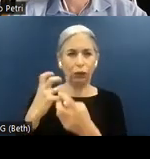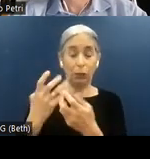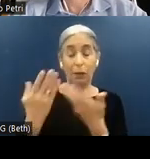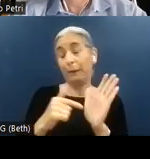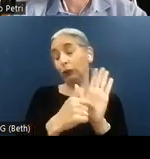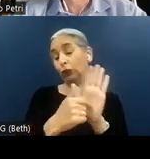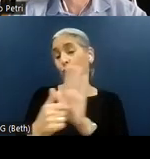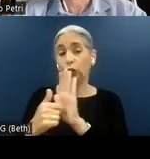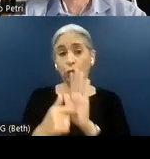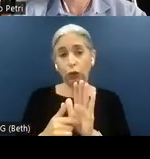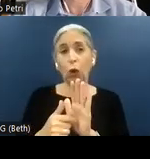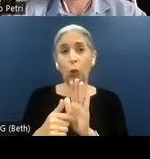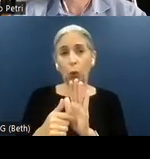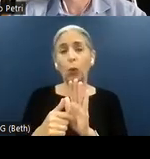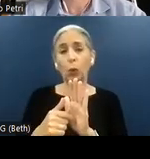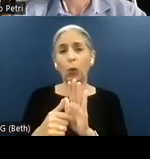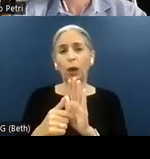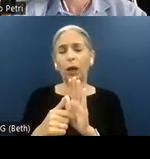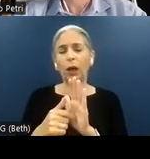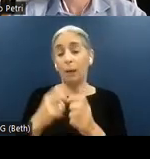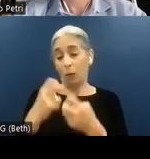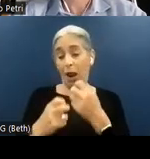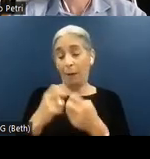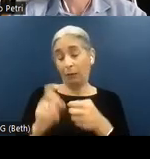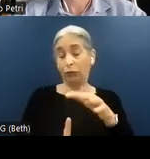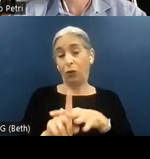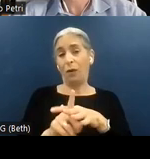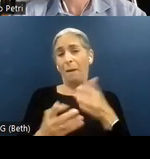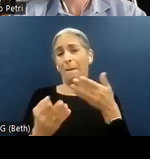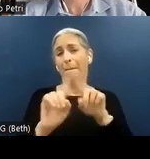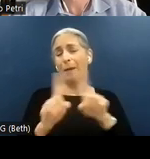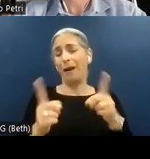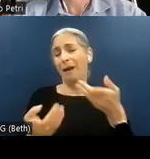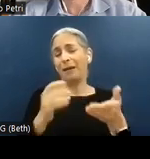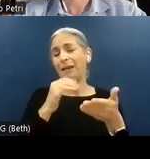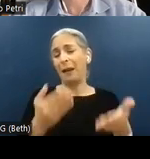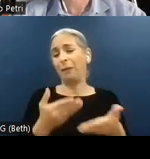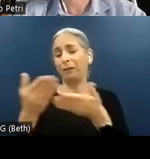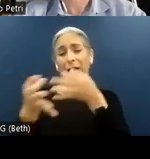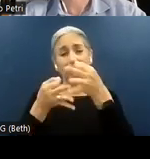presence of an accessibility problem, it may not provide detailed information on why the